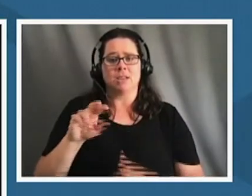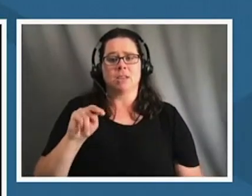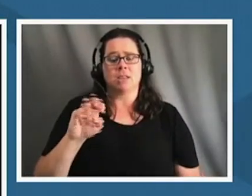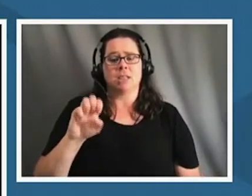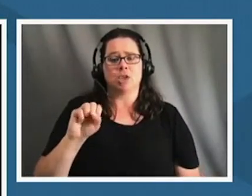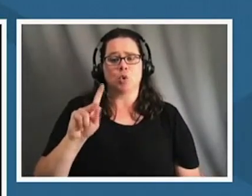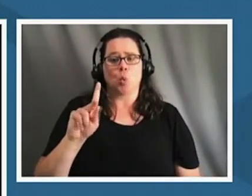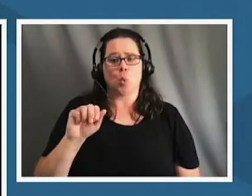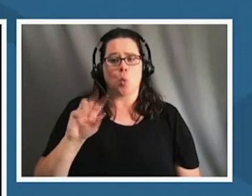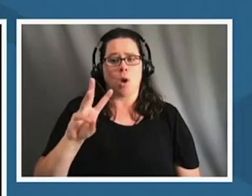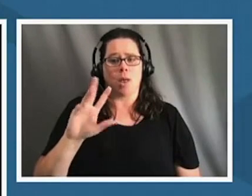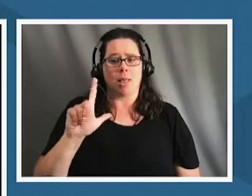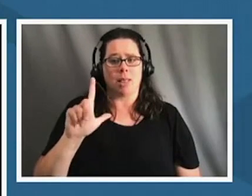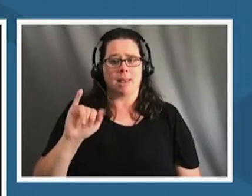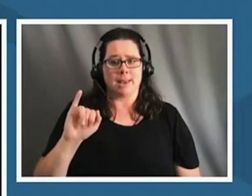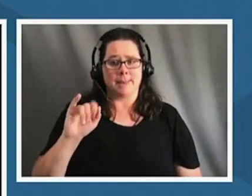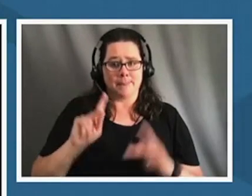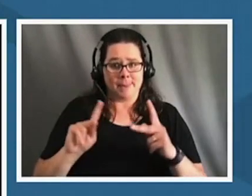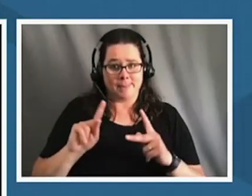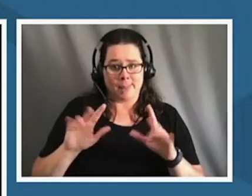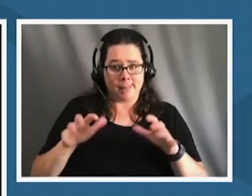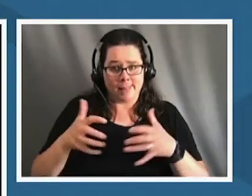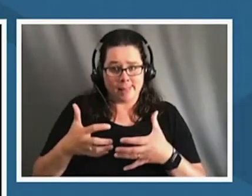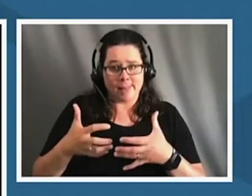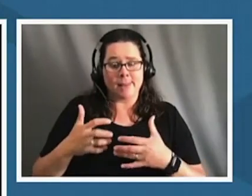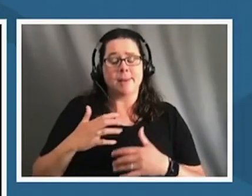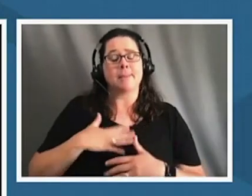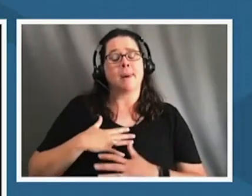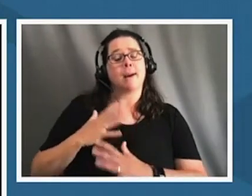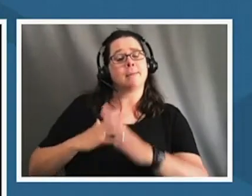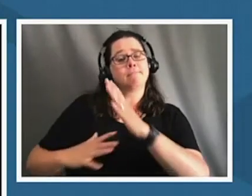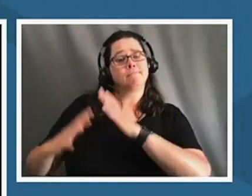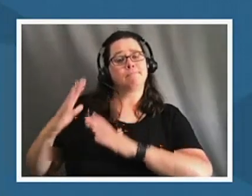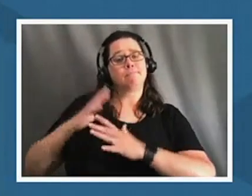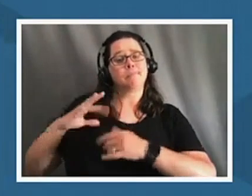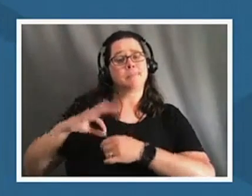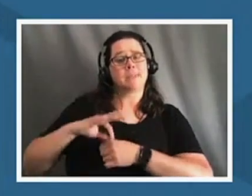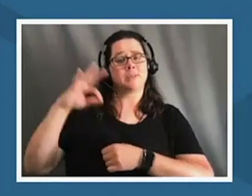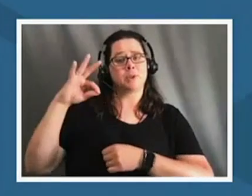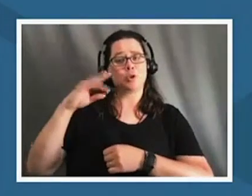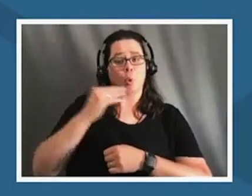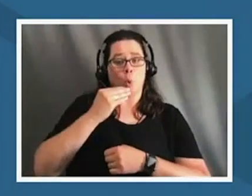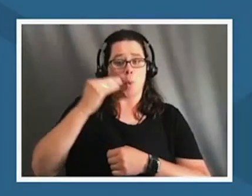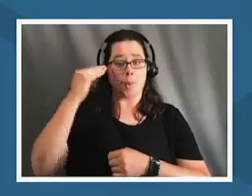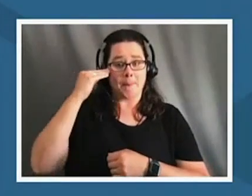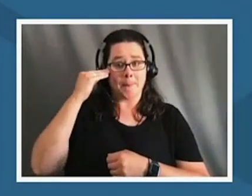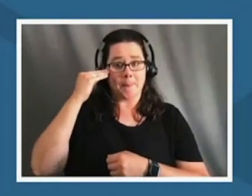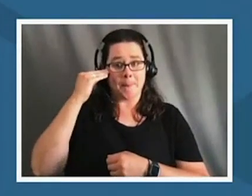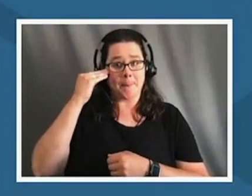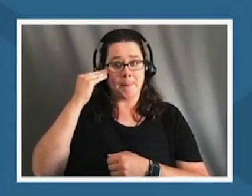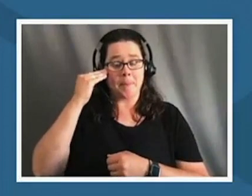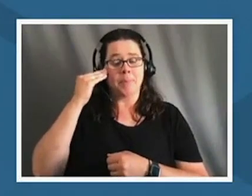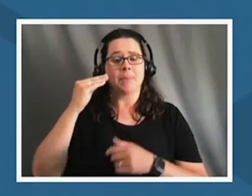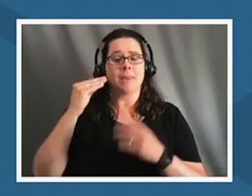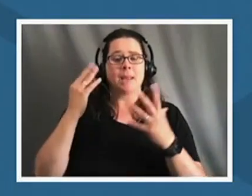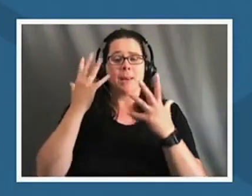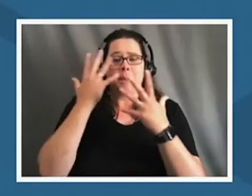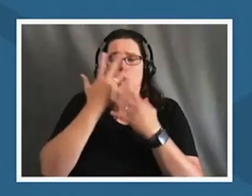and my ancestral and spiritual home